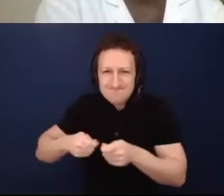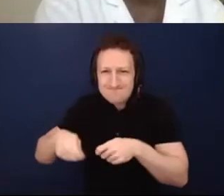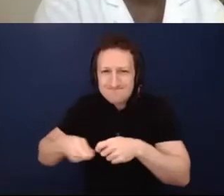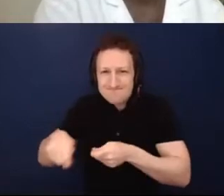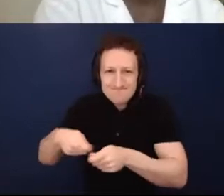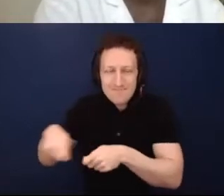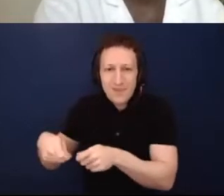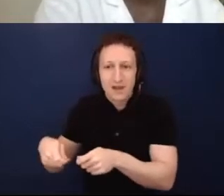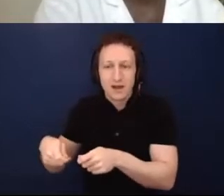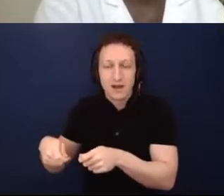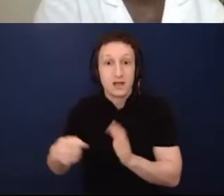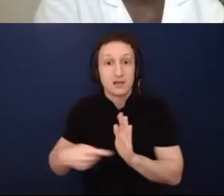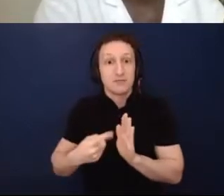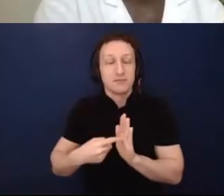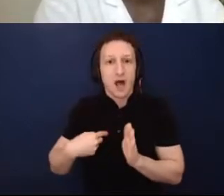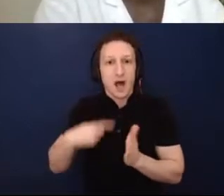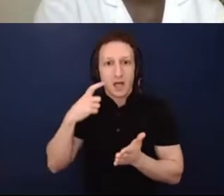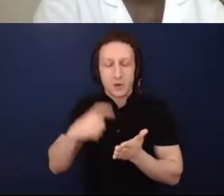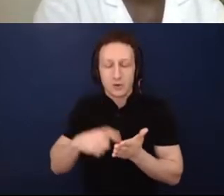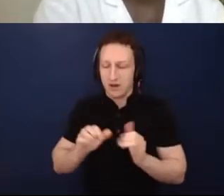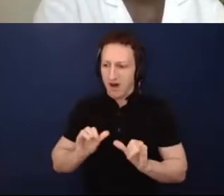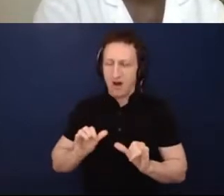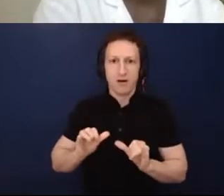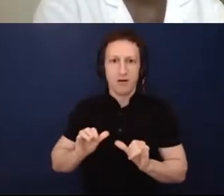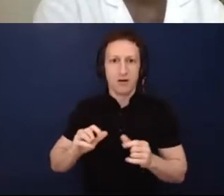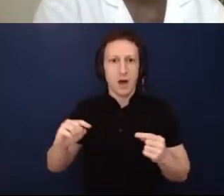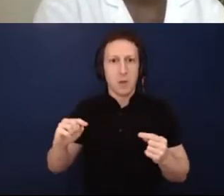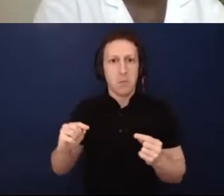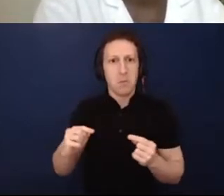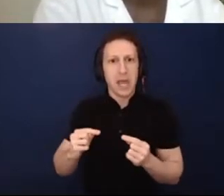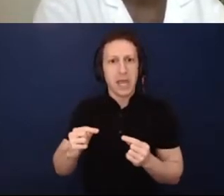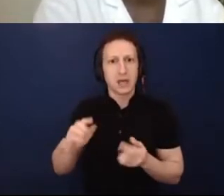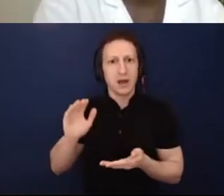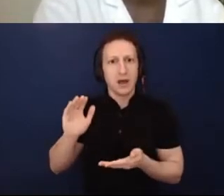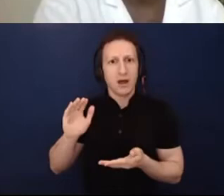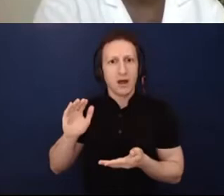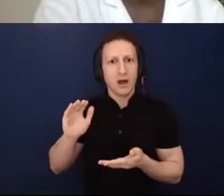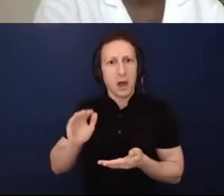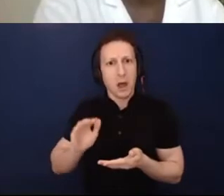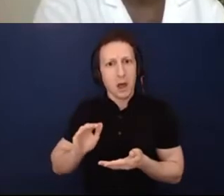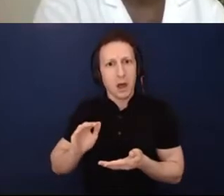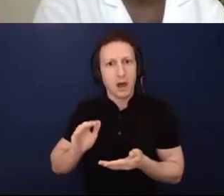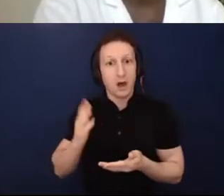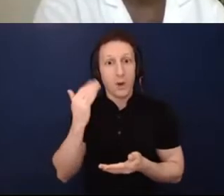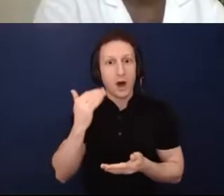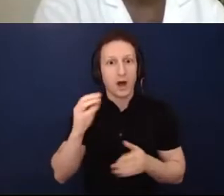levels have gone down a little bit, because I'm not required to show up